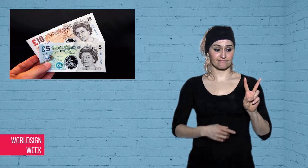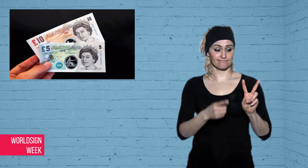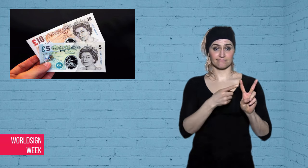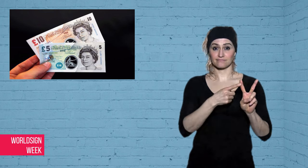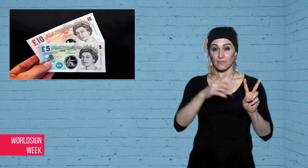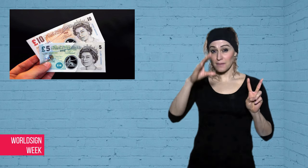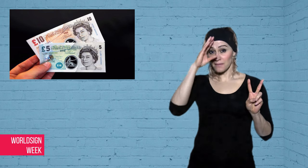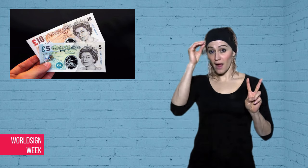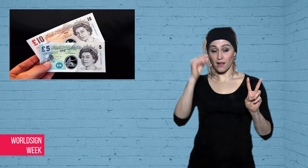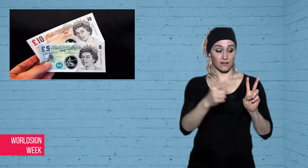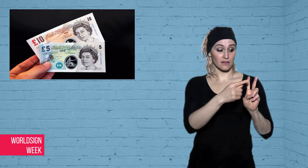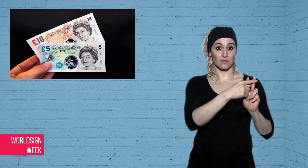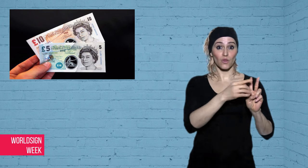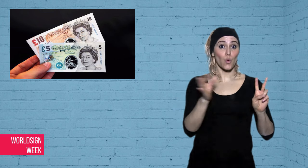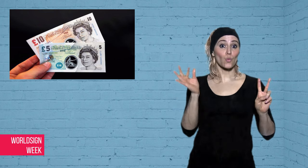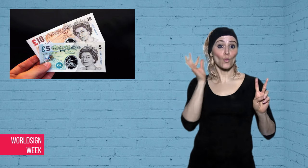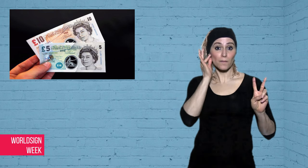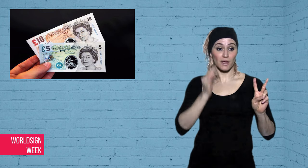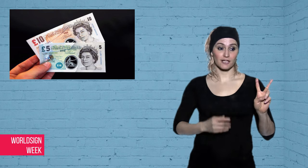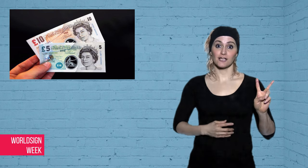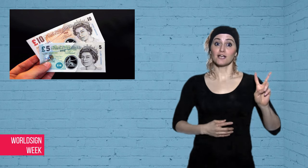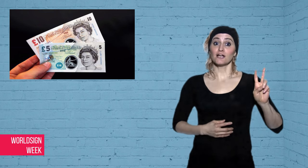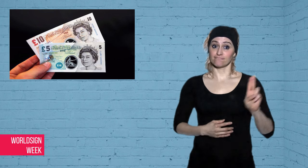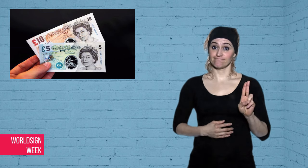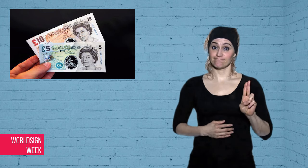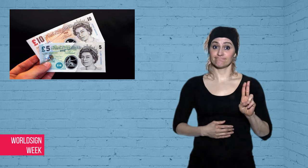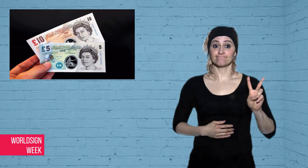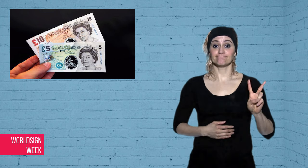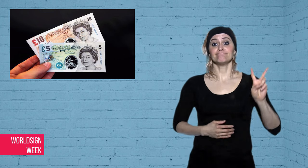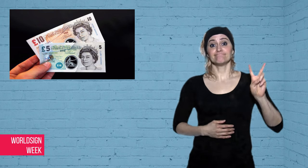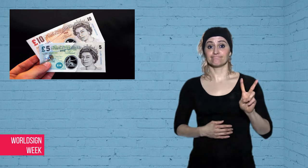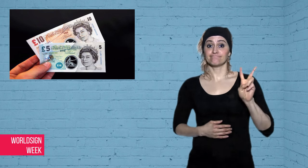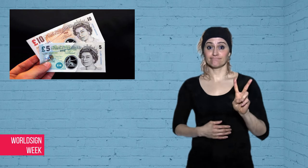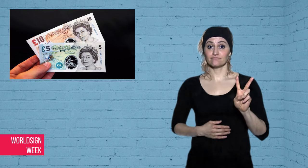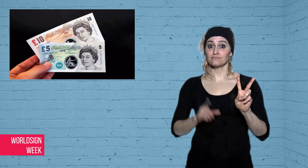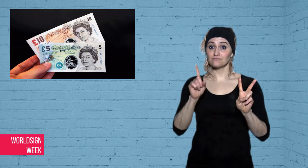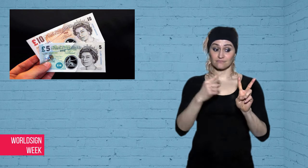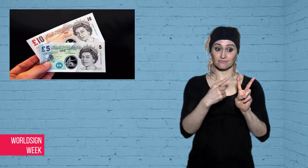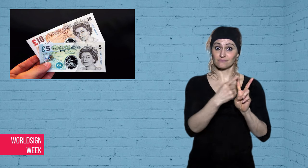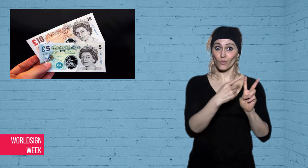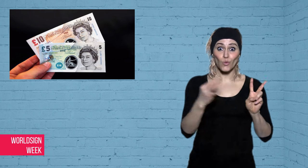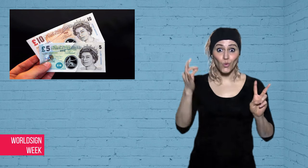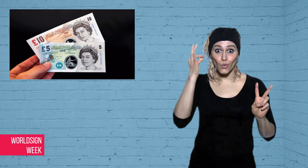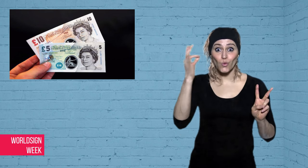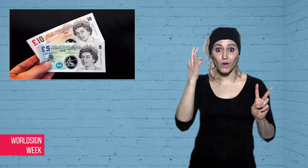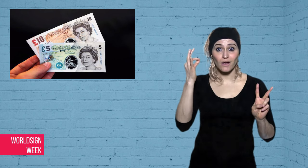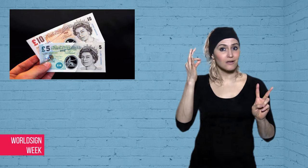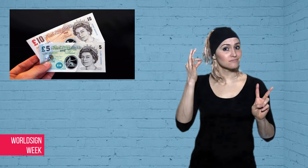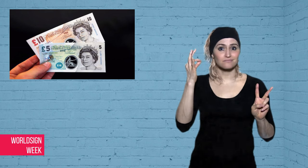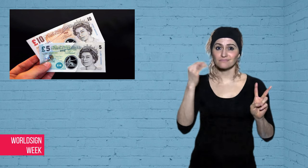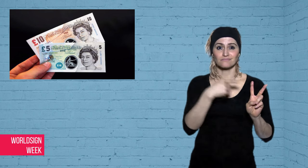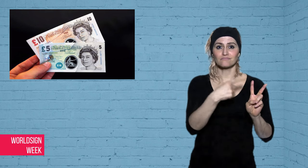British elderly people by acting as a